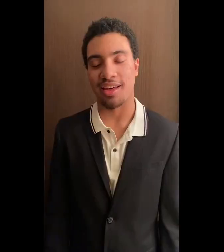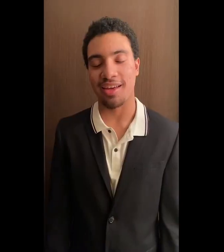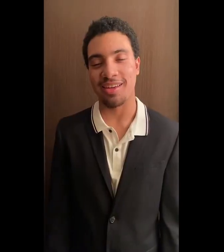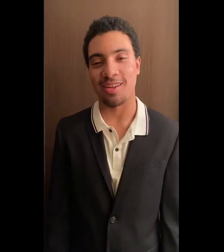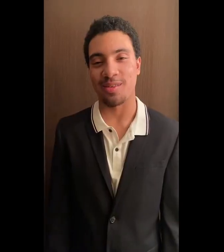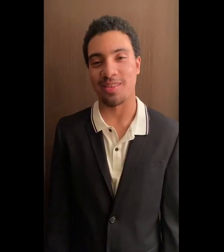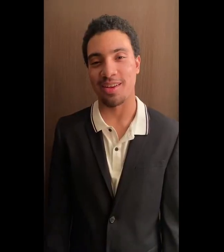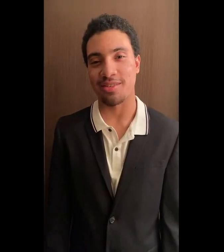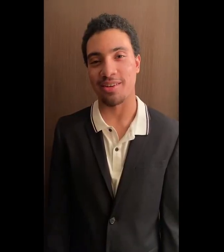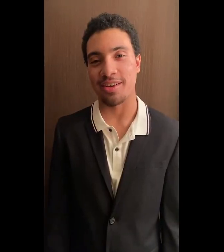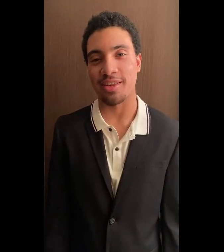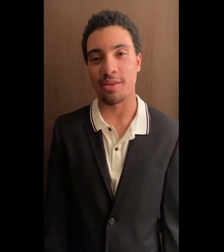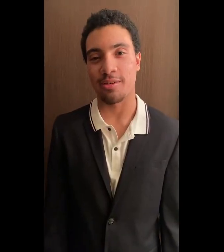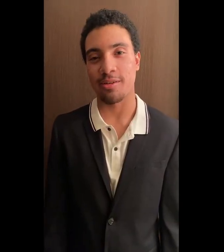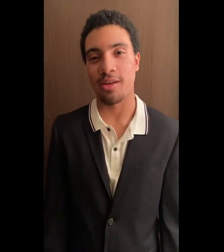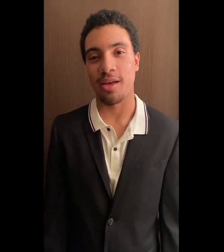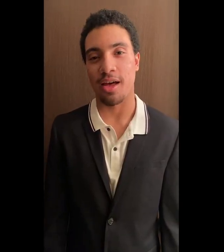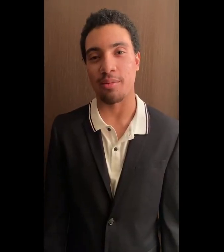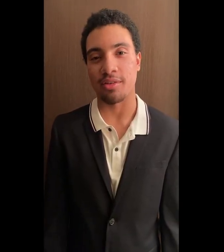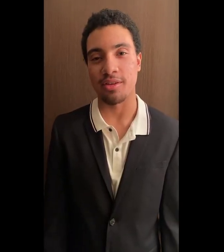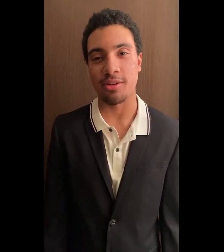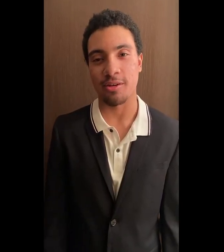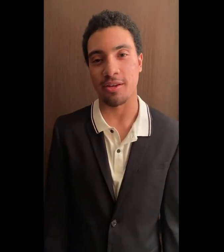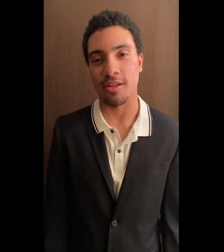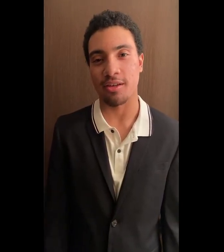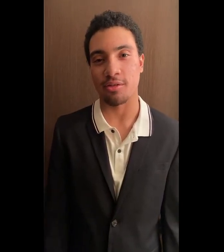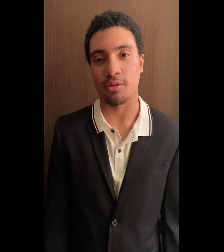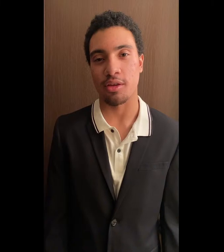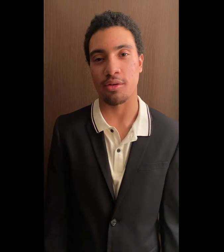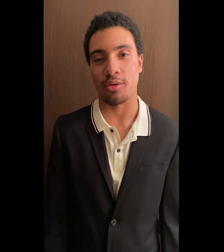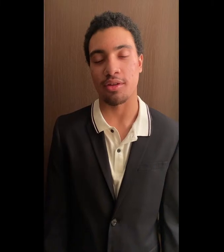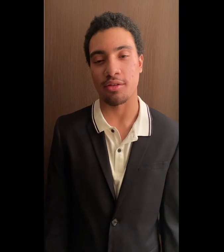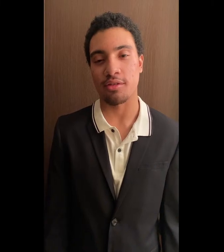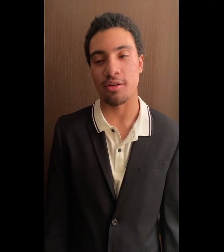Hi, my name is Derek Keyser. I'm a senior in the class of 2021.